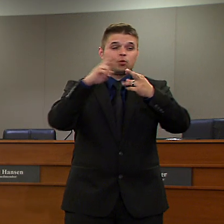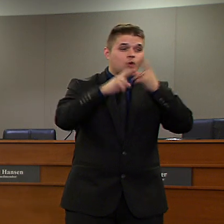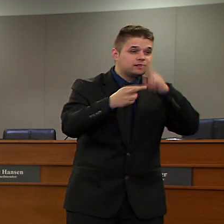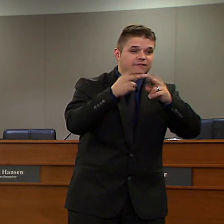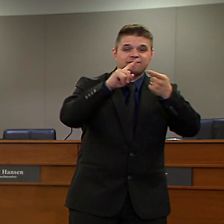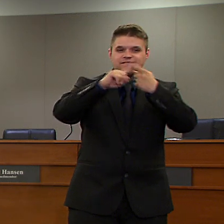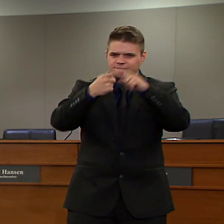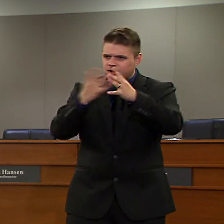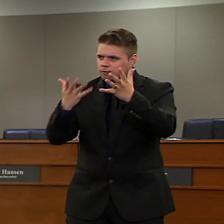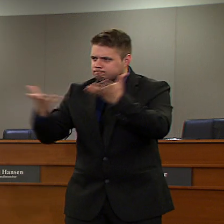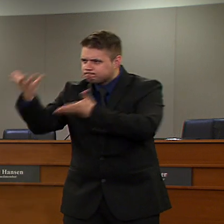Take good care.